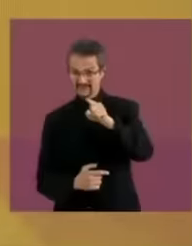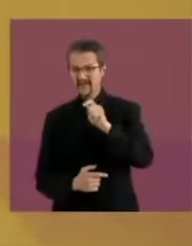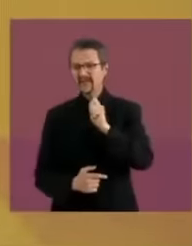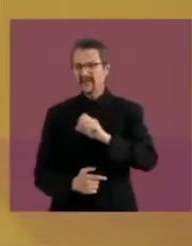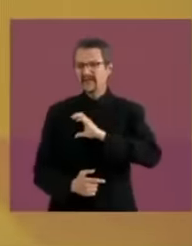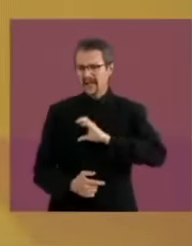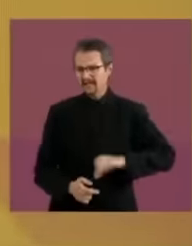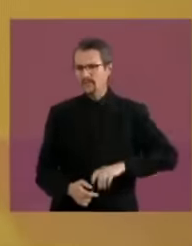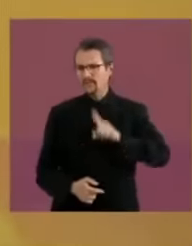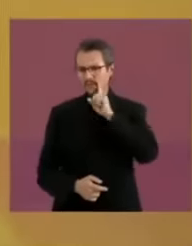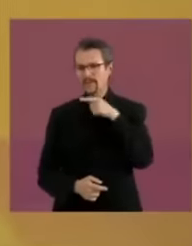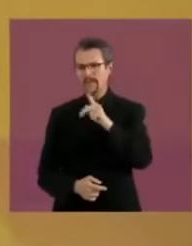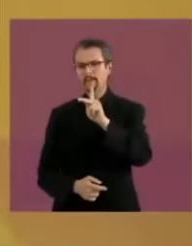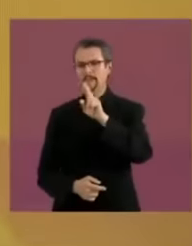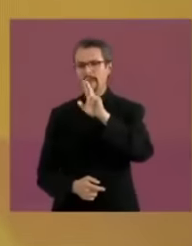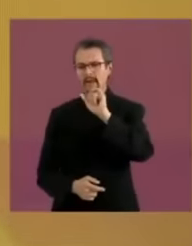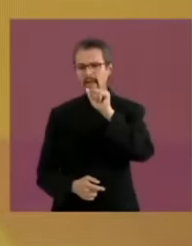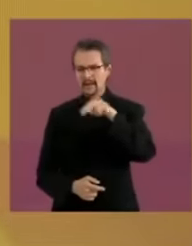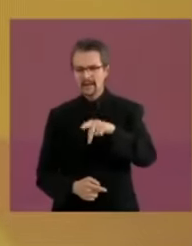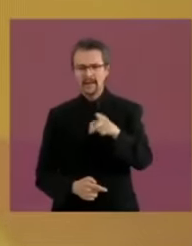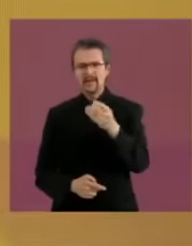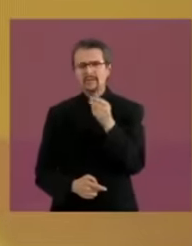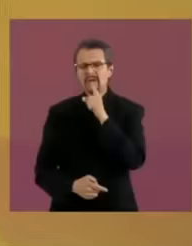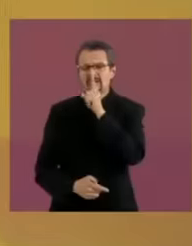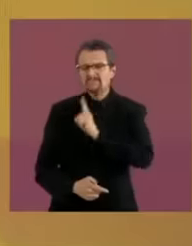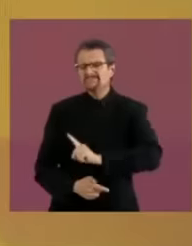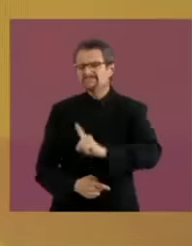The truth is that she tells a lot of lies because I don't know how much money she will be able to pay for the